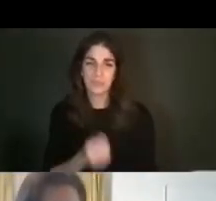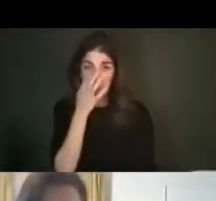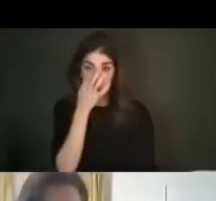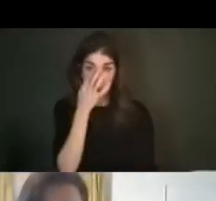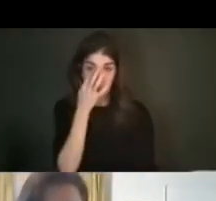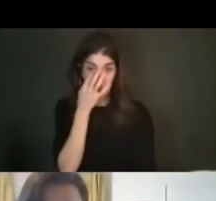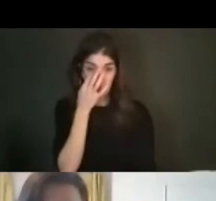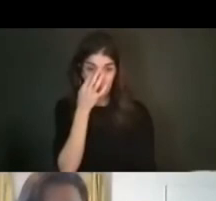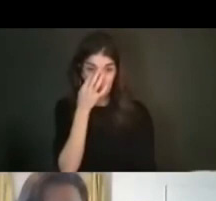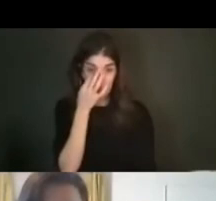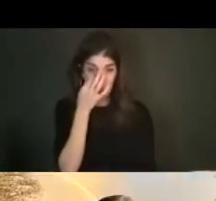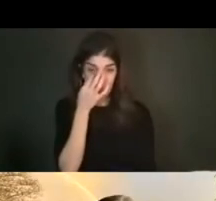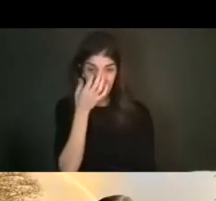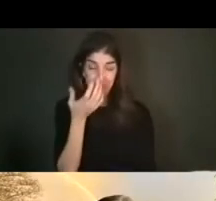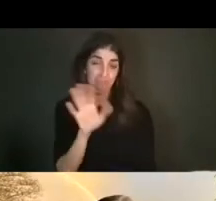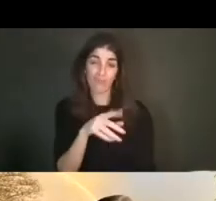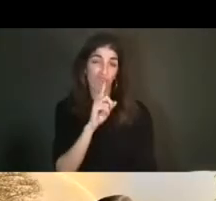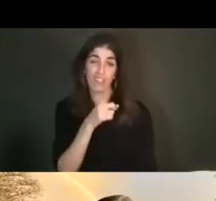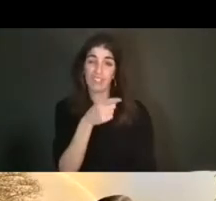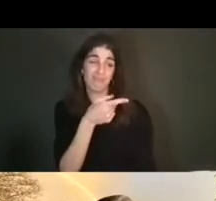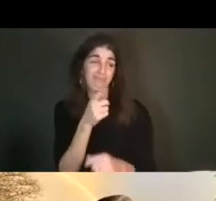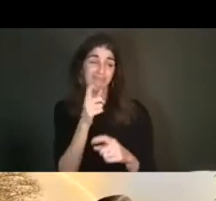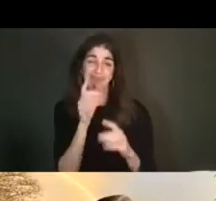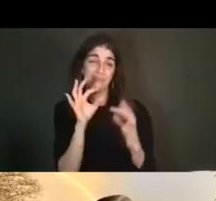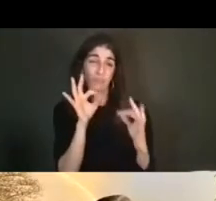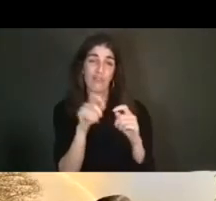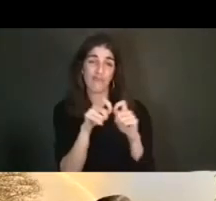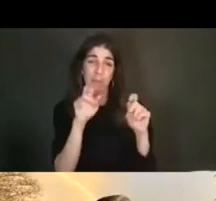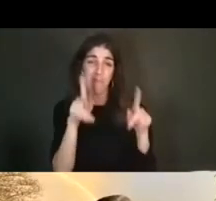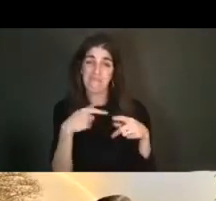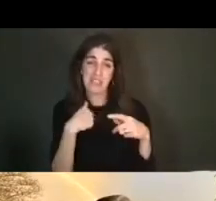I think you actually did an excellent job. I don't have any more to add. Thank you